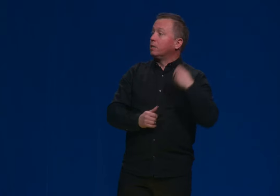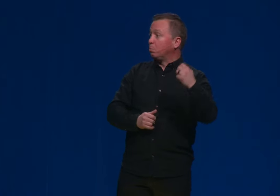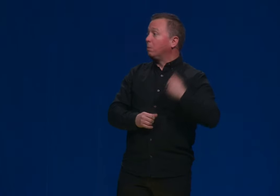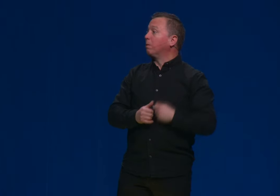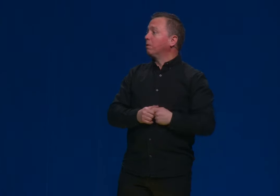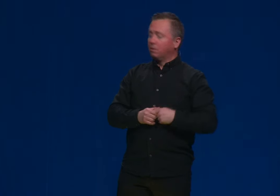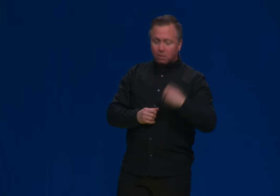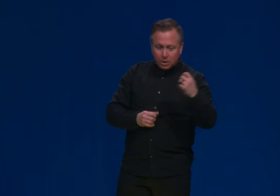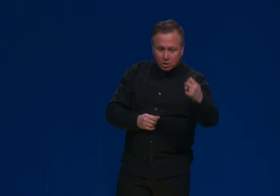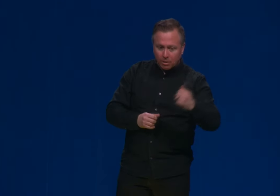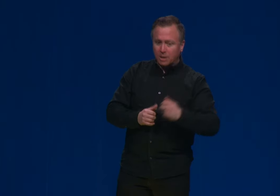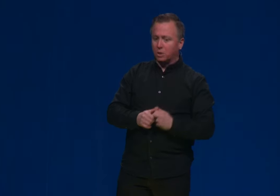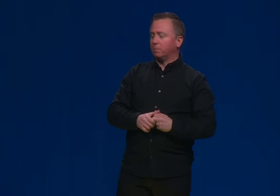His people, his creation.